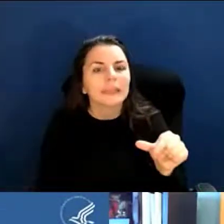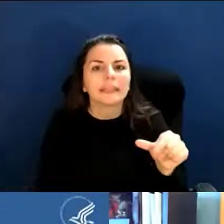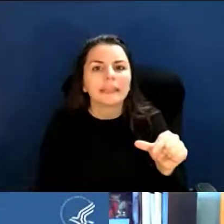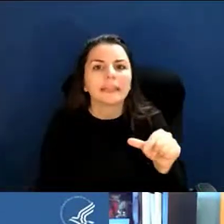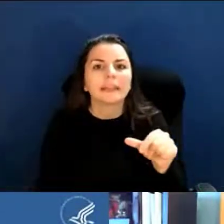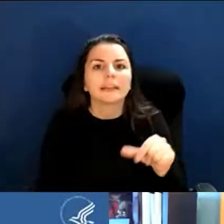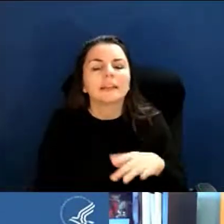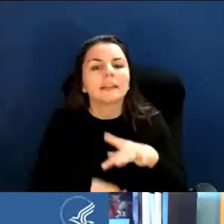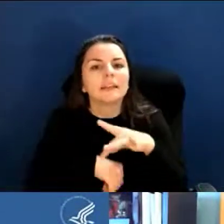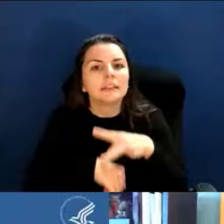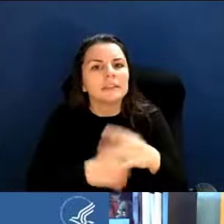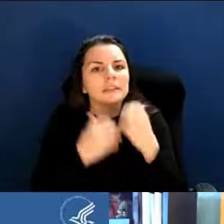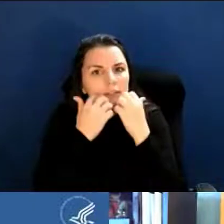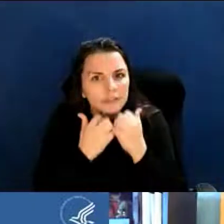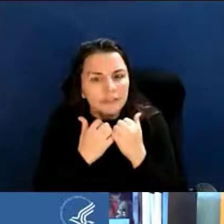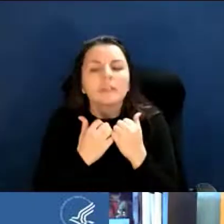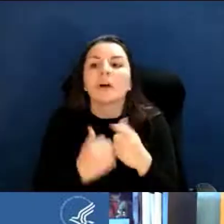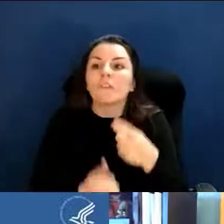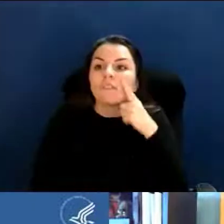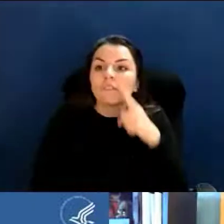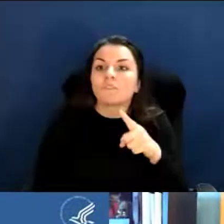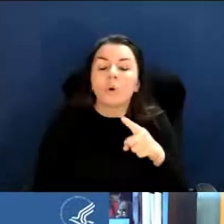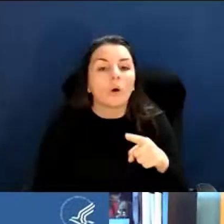They said they saw information about intramural for NIH,